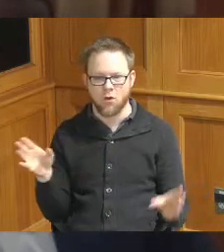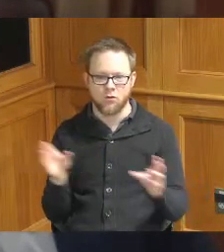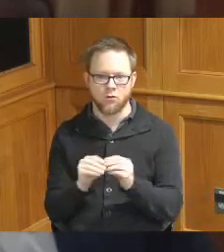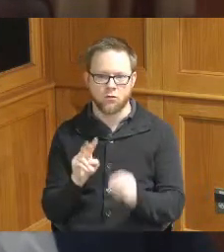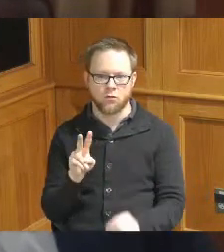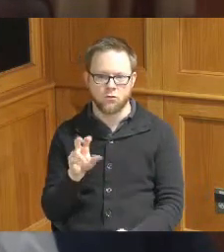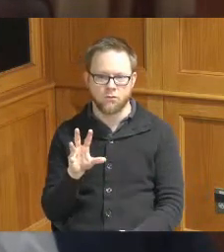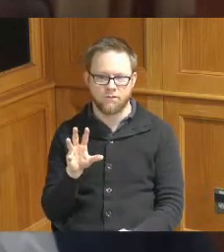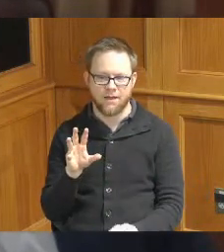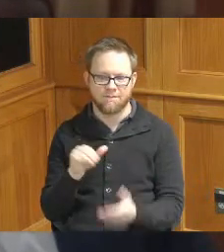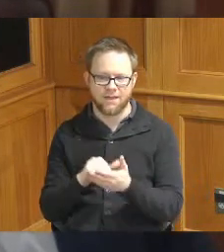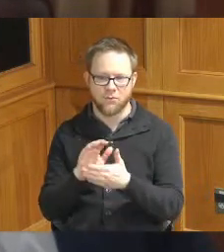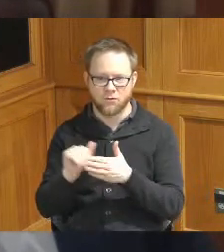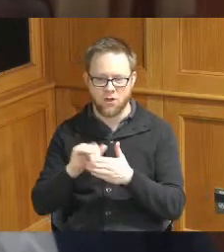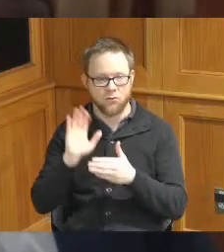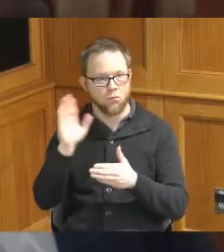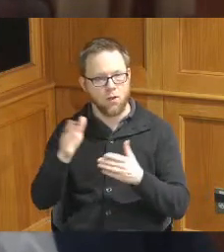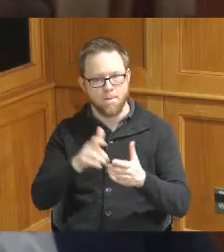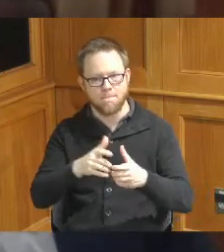they're going to add capacity to their existing Services